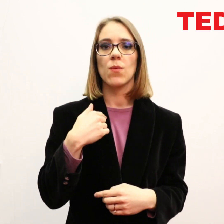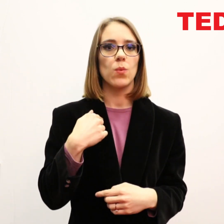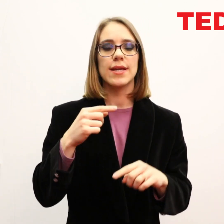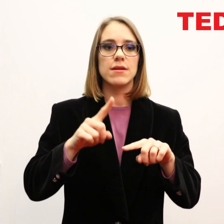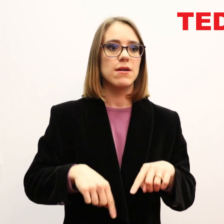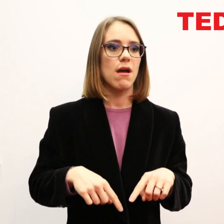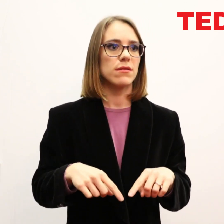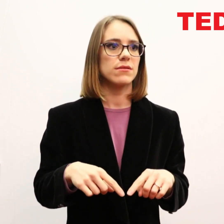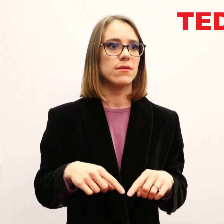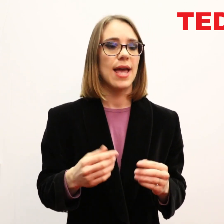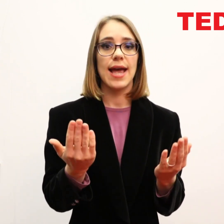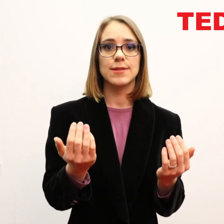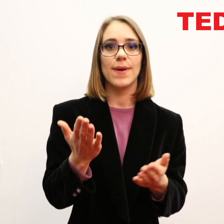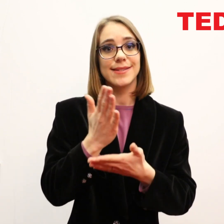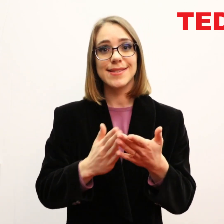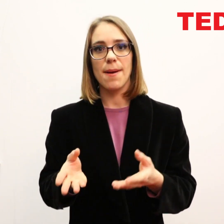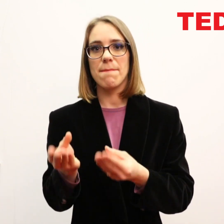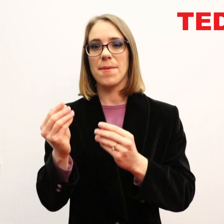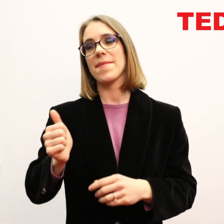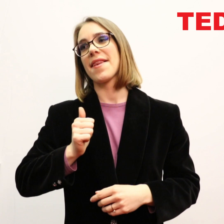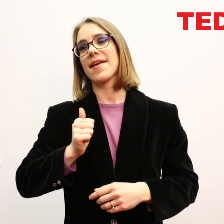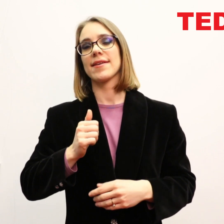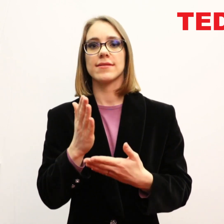That means the future cannot be left behind to chance or luck.